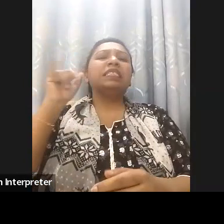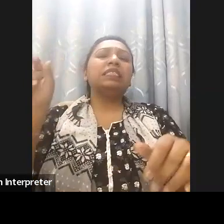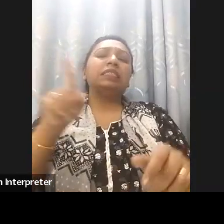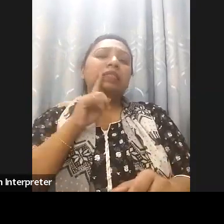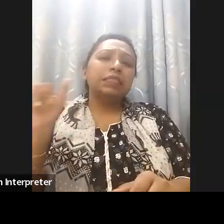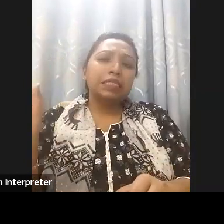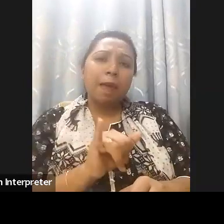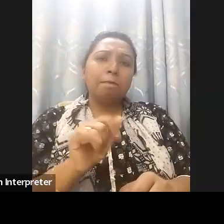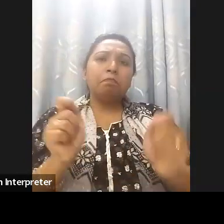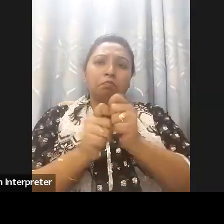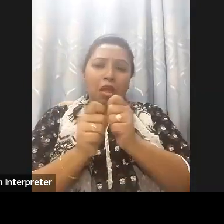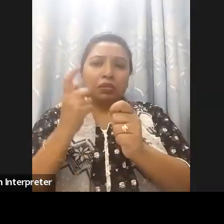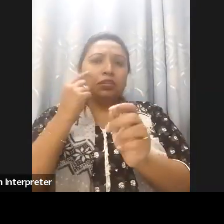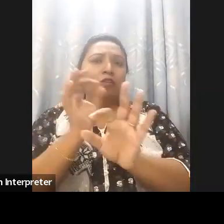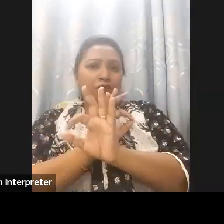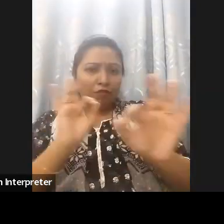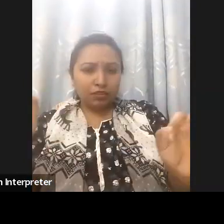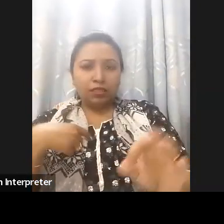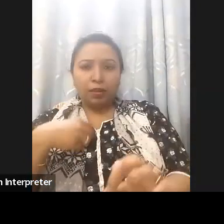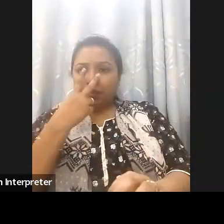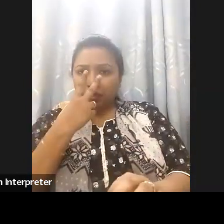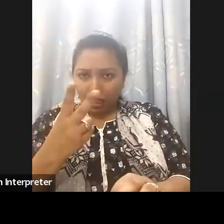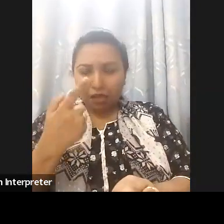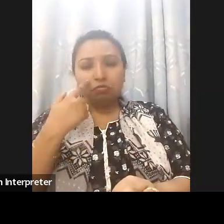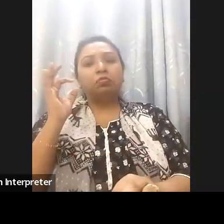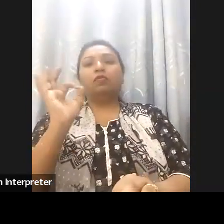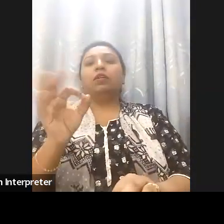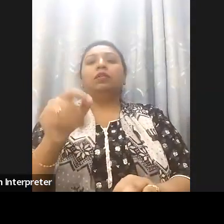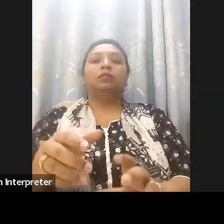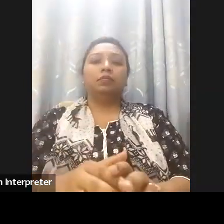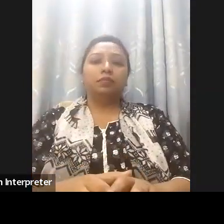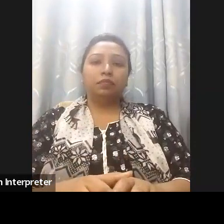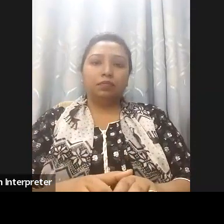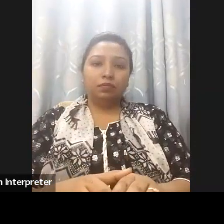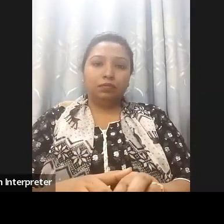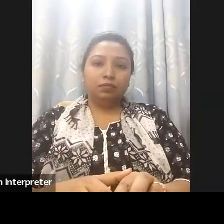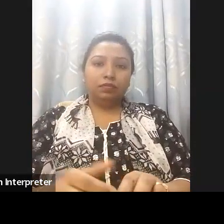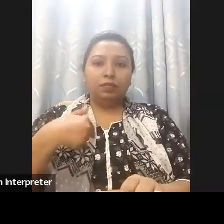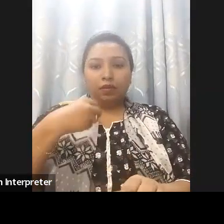that those complies with International standards. I'm going to stop here we're passing the hour